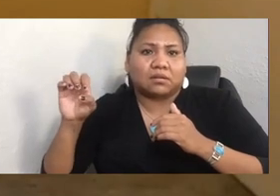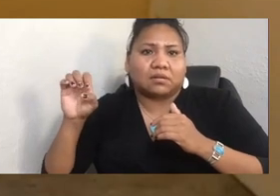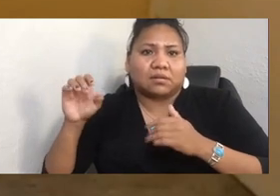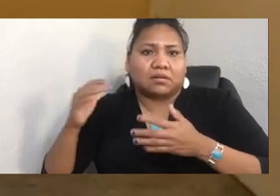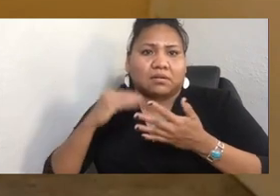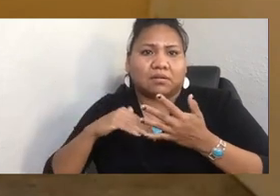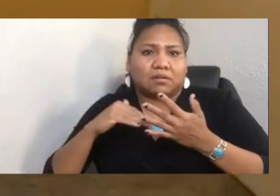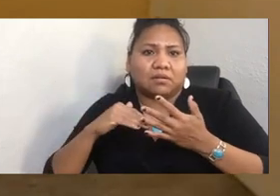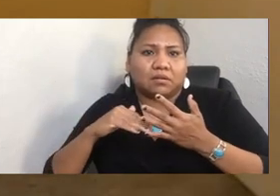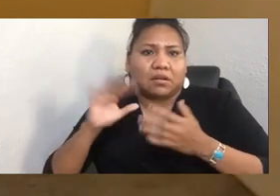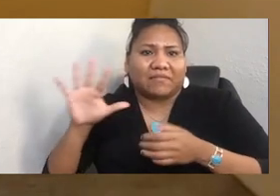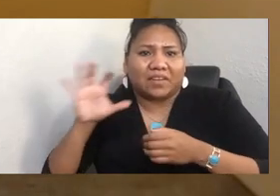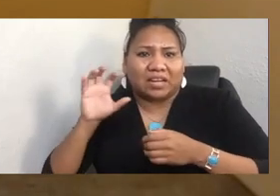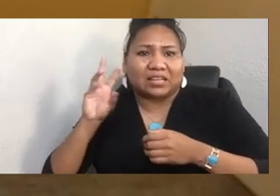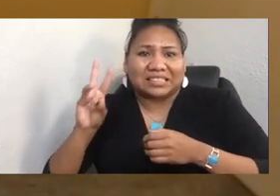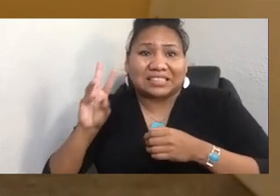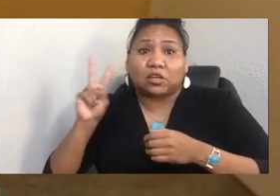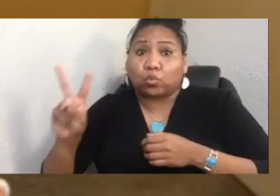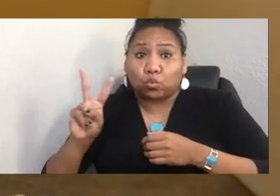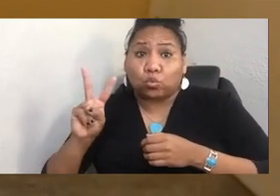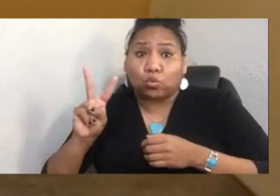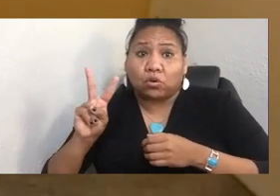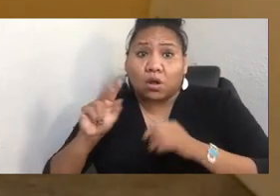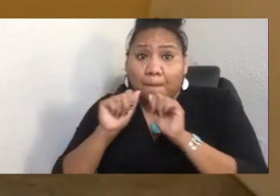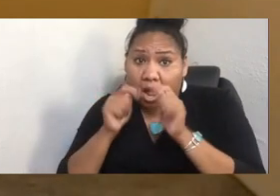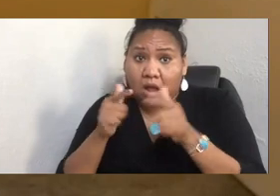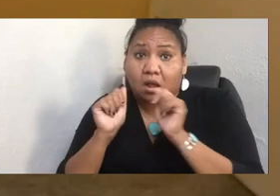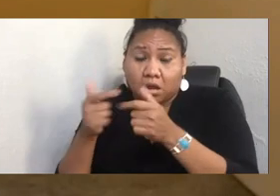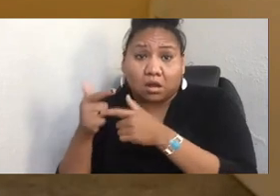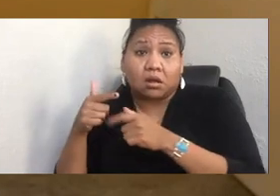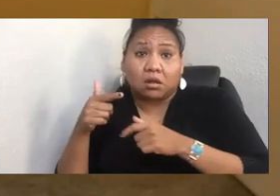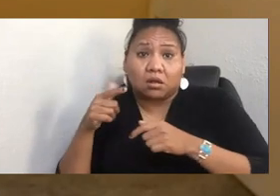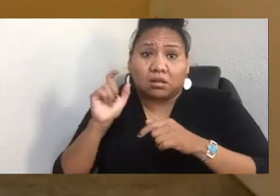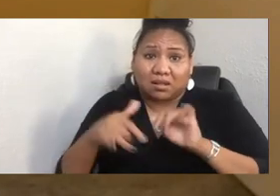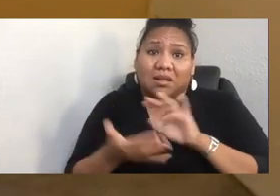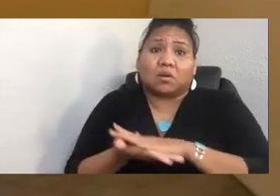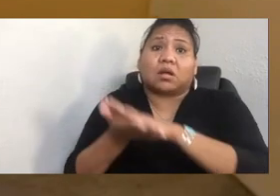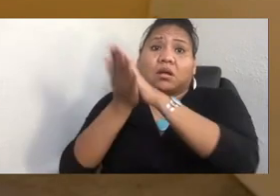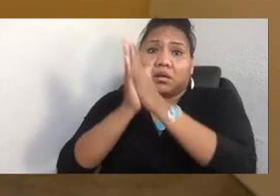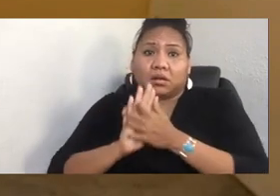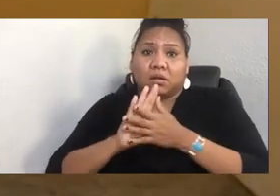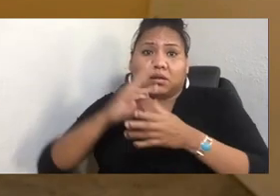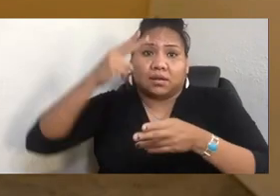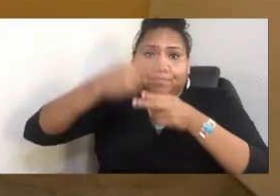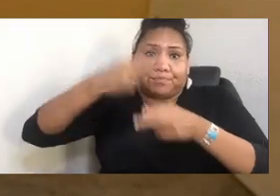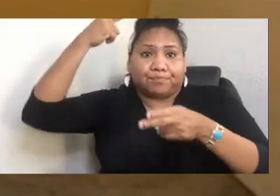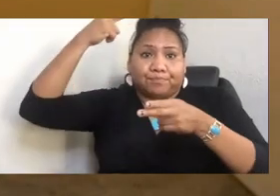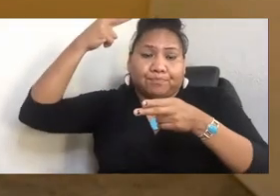And so that became the name of the undertaking, and that number became the goal.